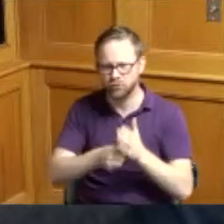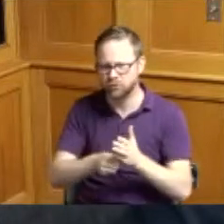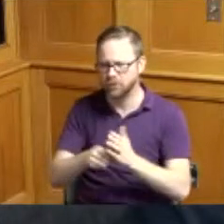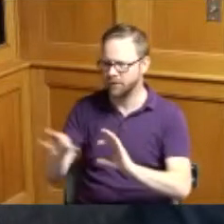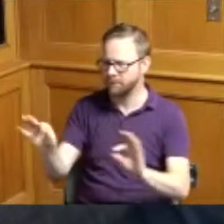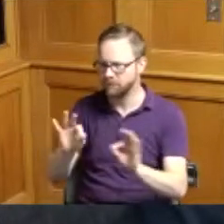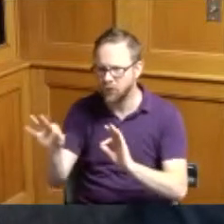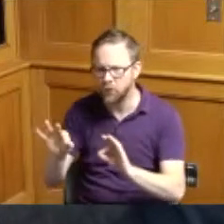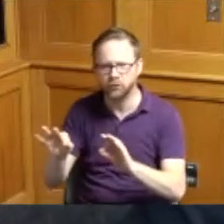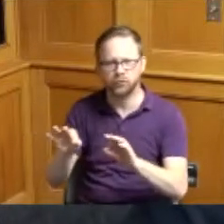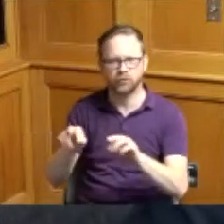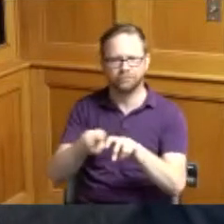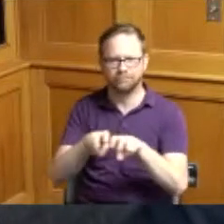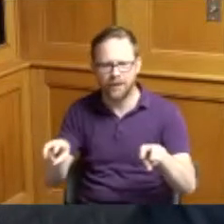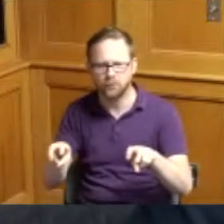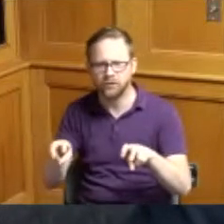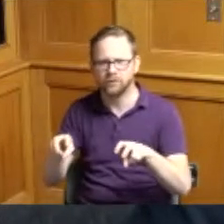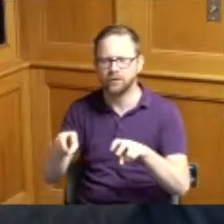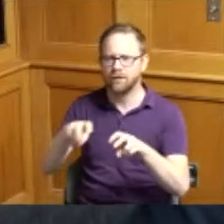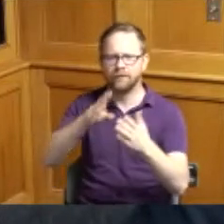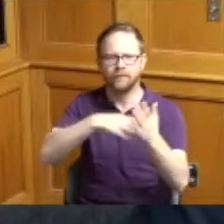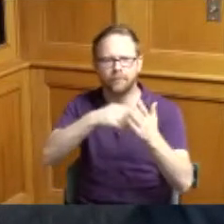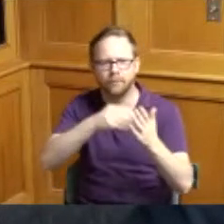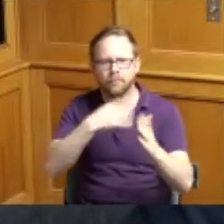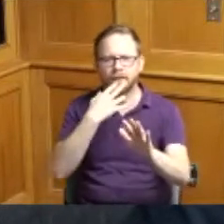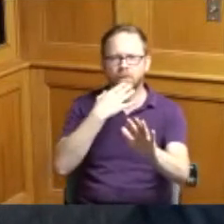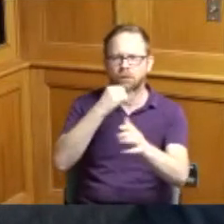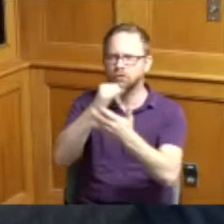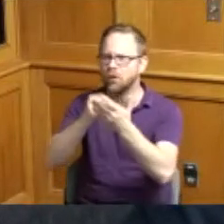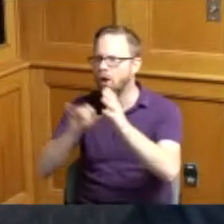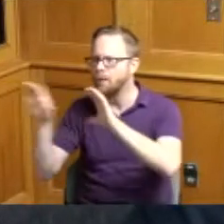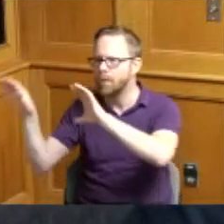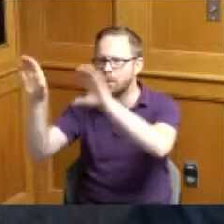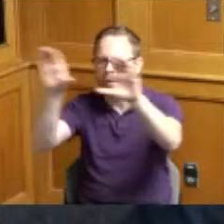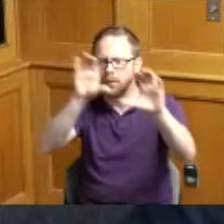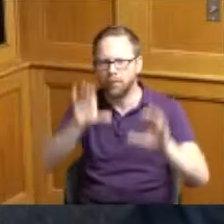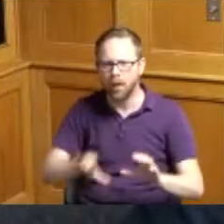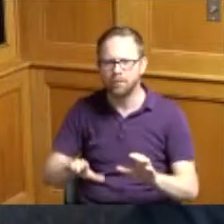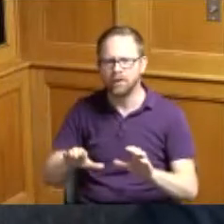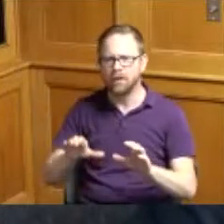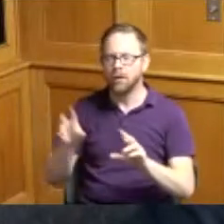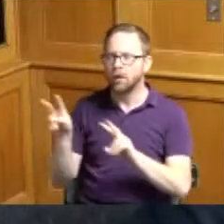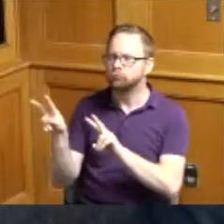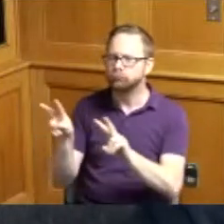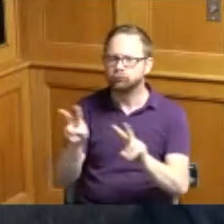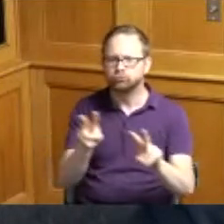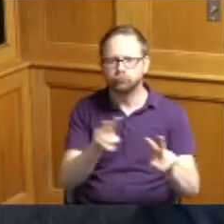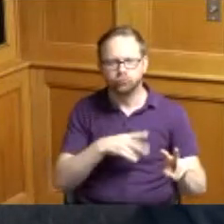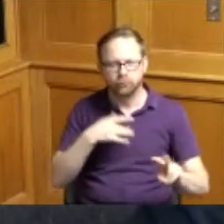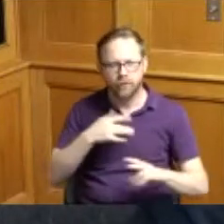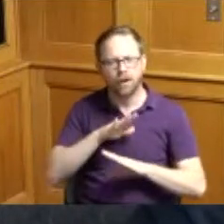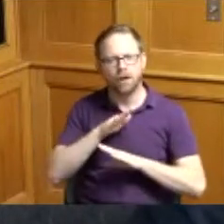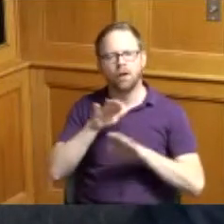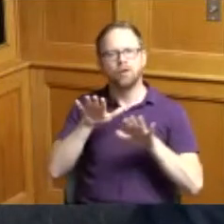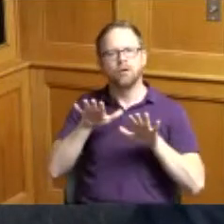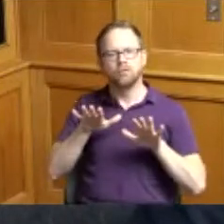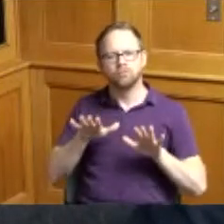couches the color on the walls the artwork it's very soothing and welcoming for the kids that